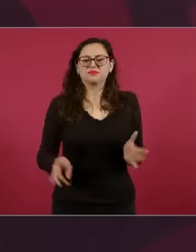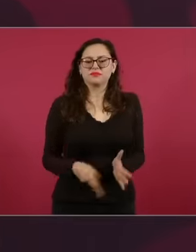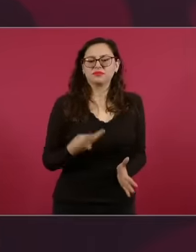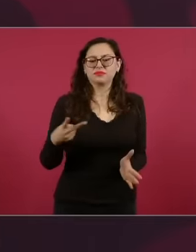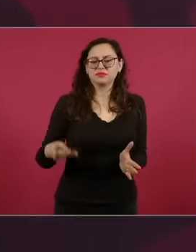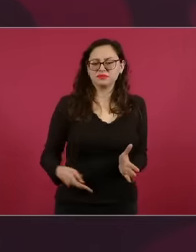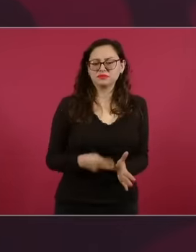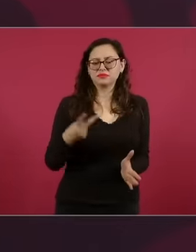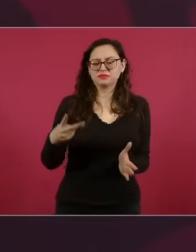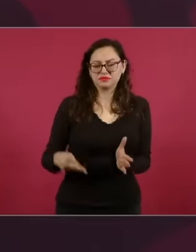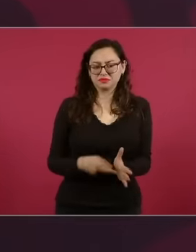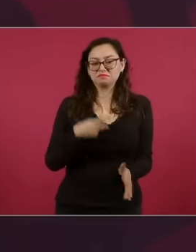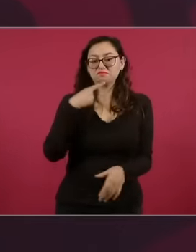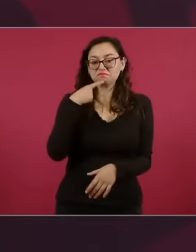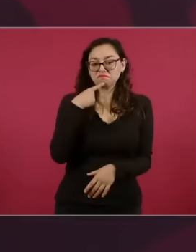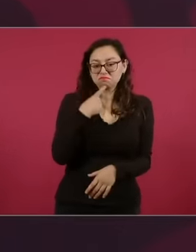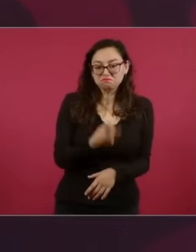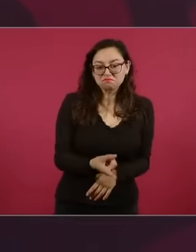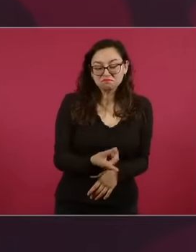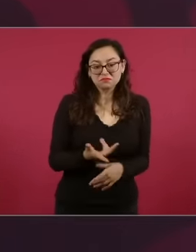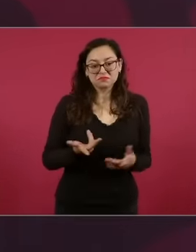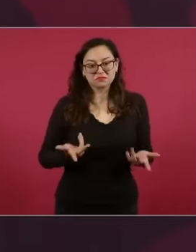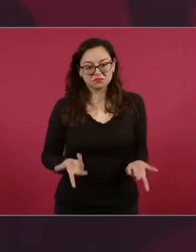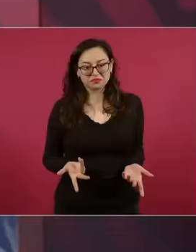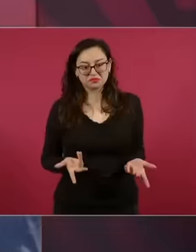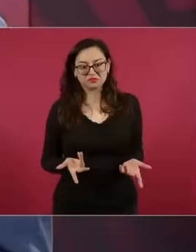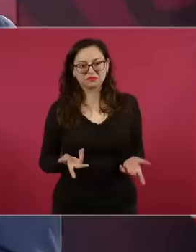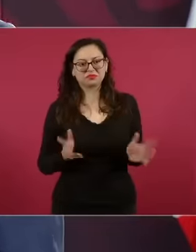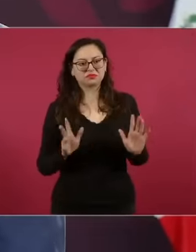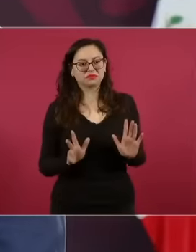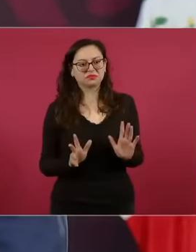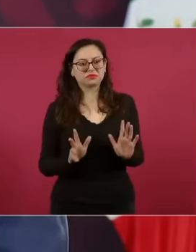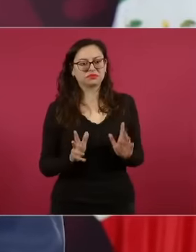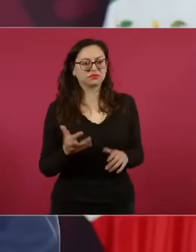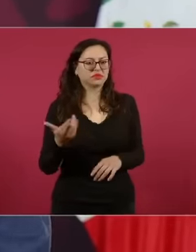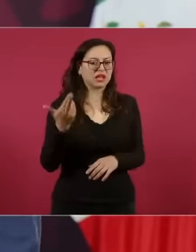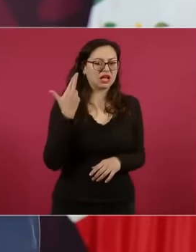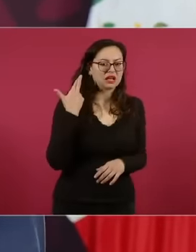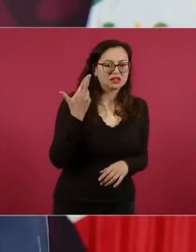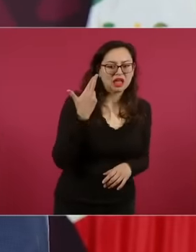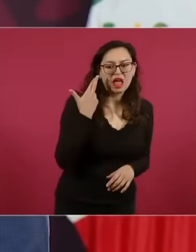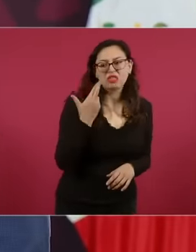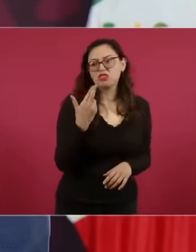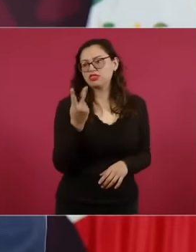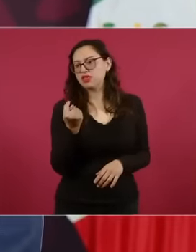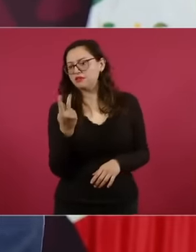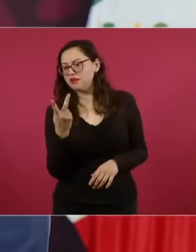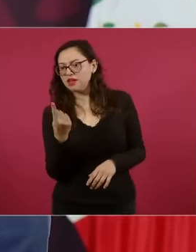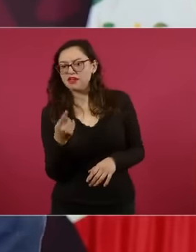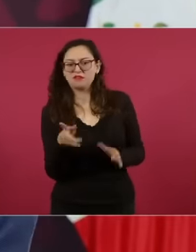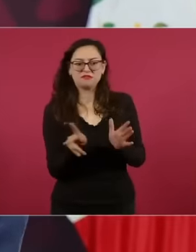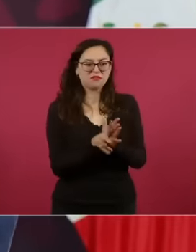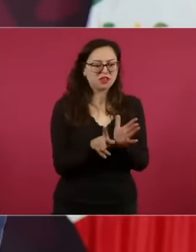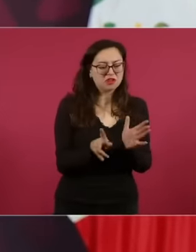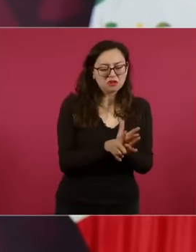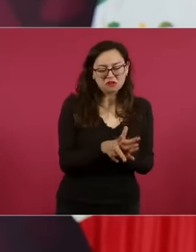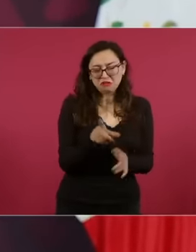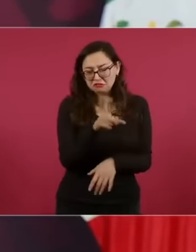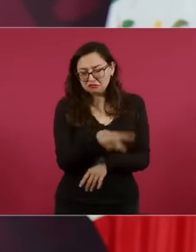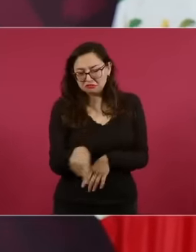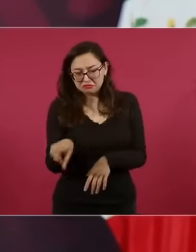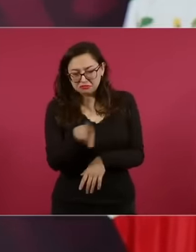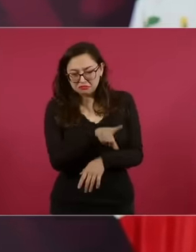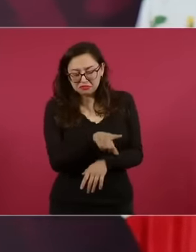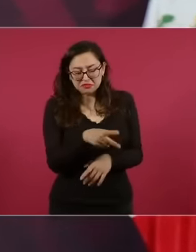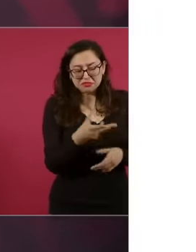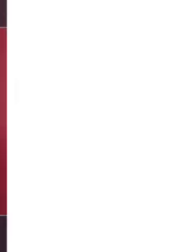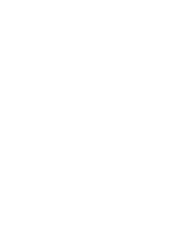it is not about radio stations, newspaper television channels that are dedicated to